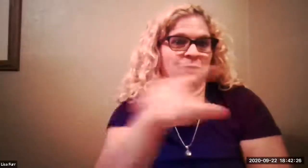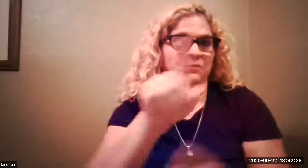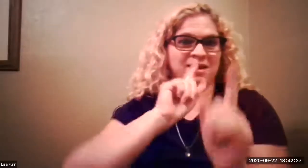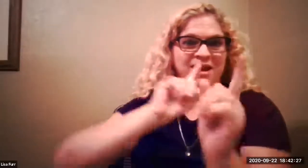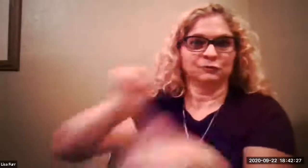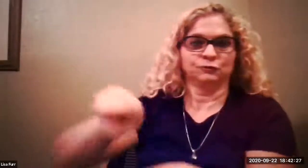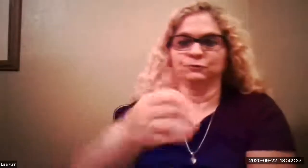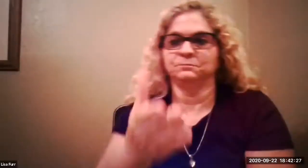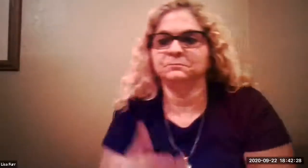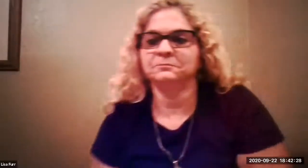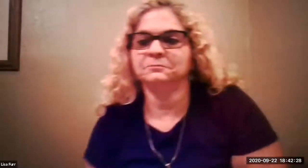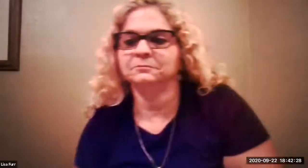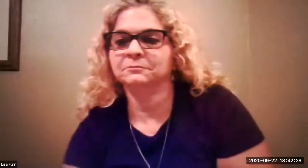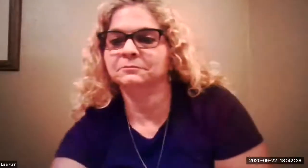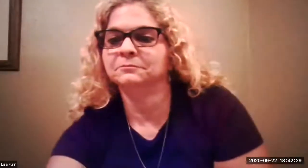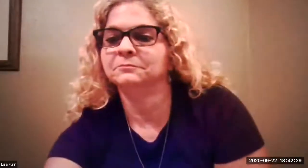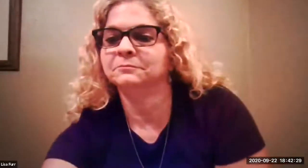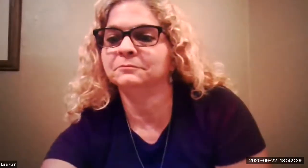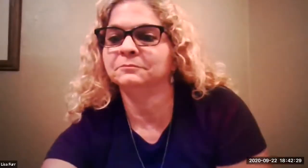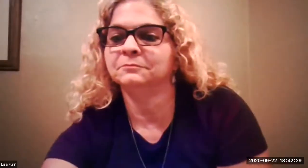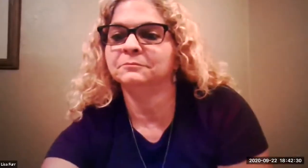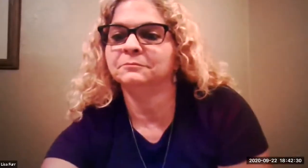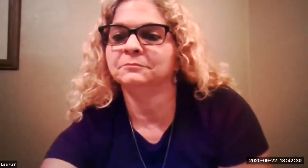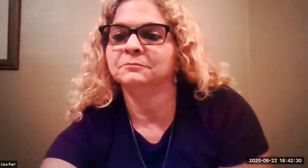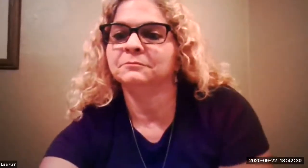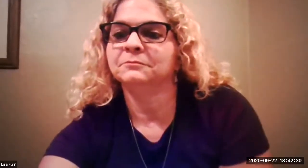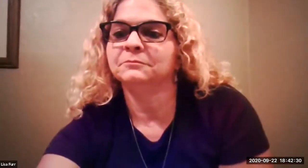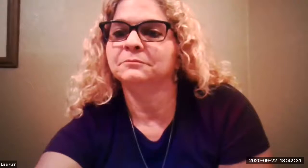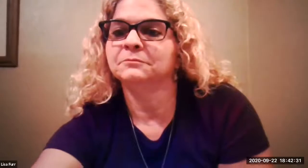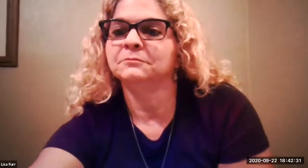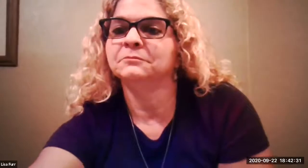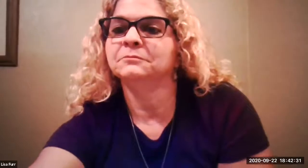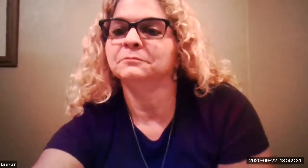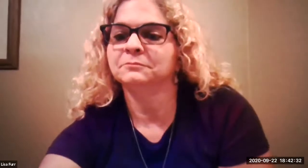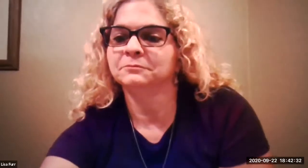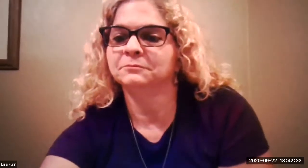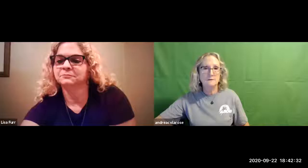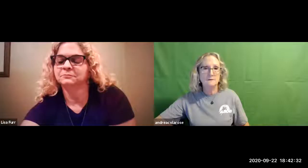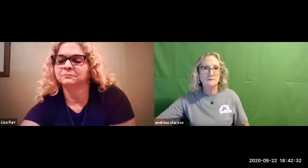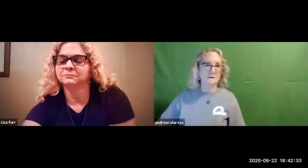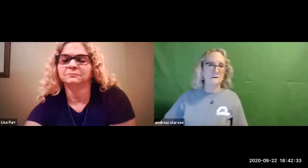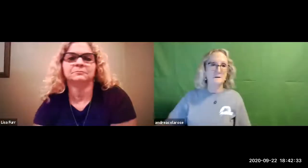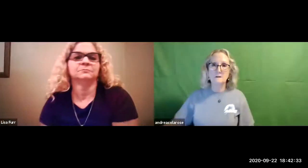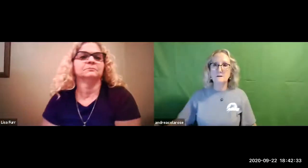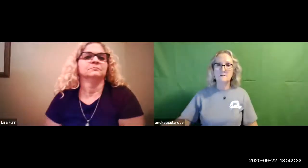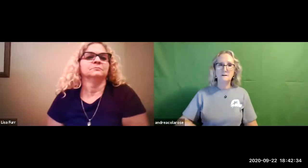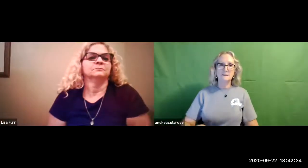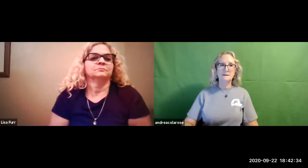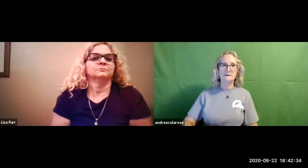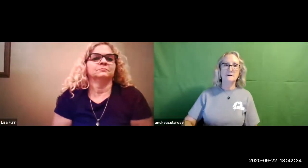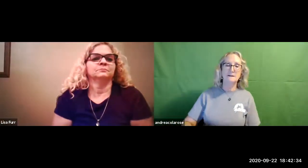um helpful in your signing